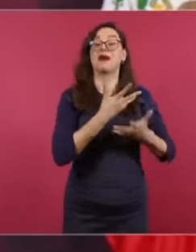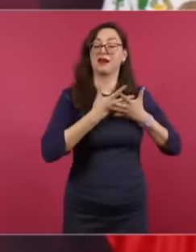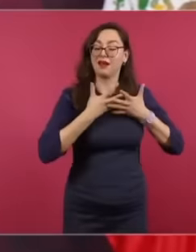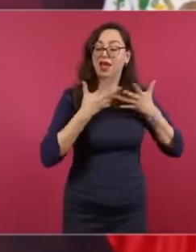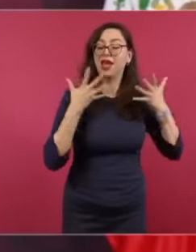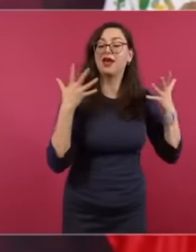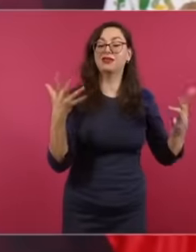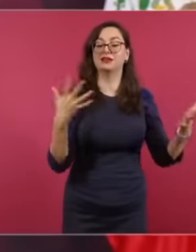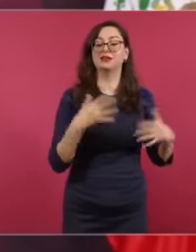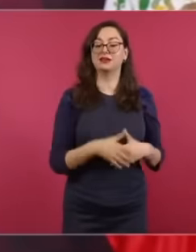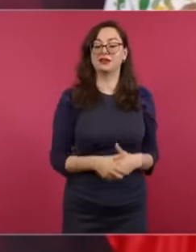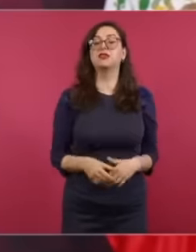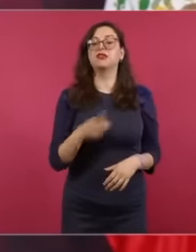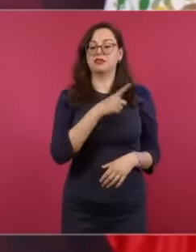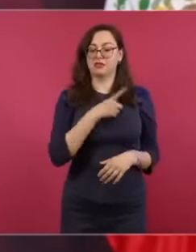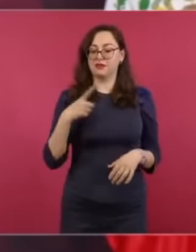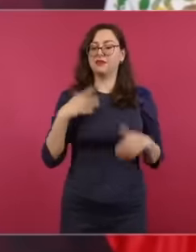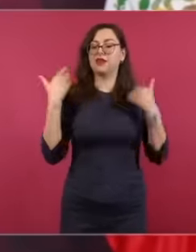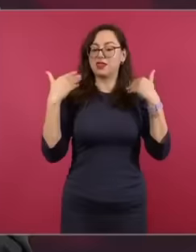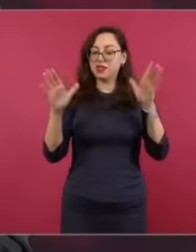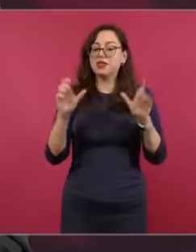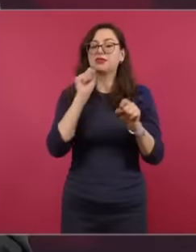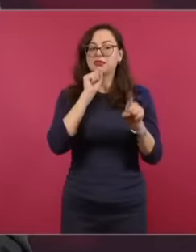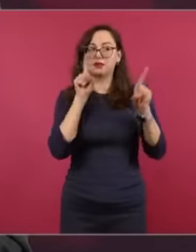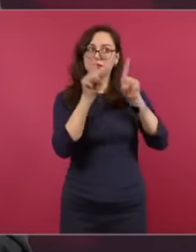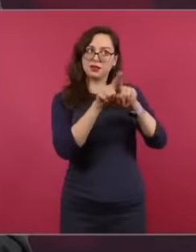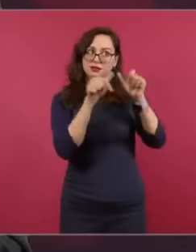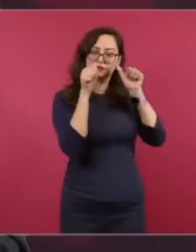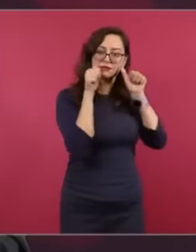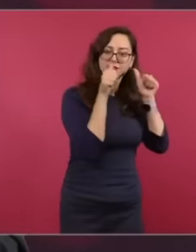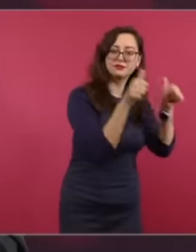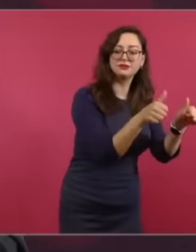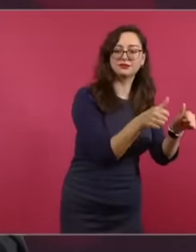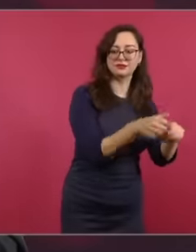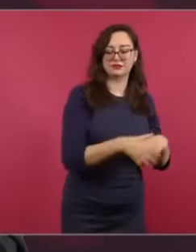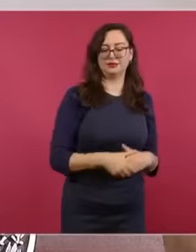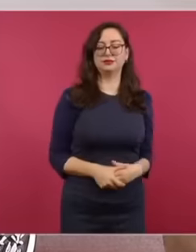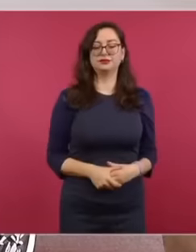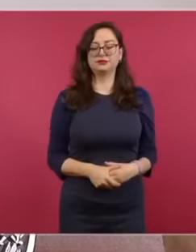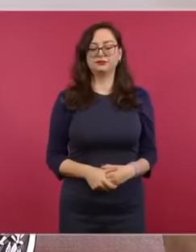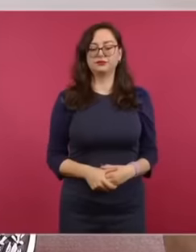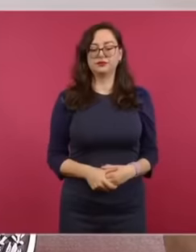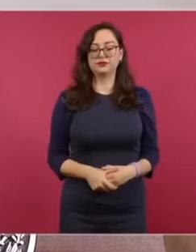influence there, you know that if you ask a